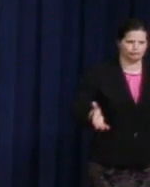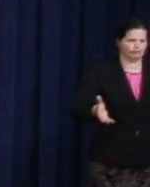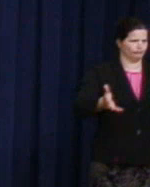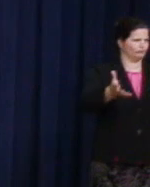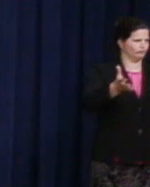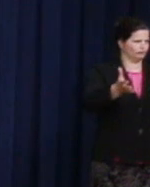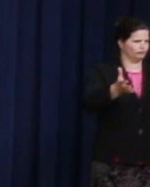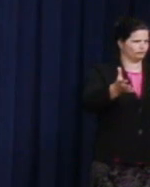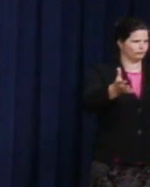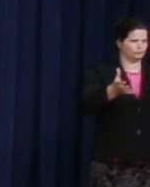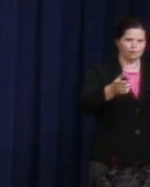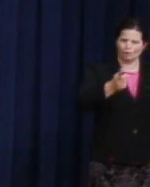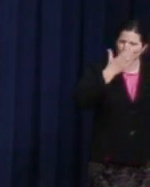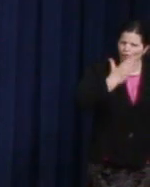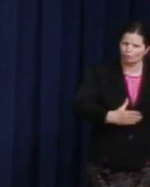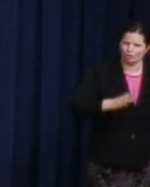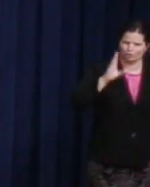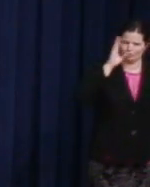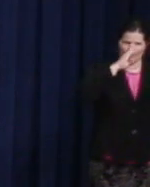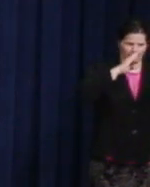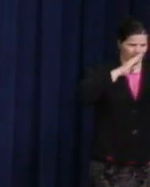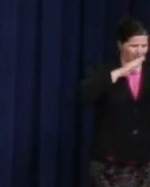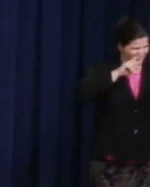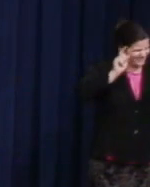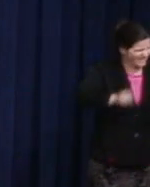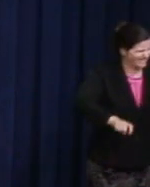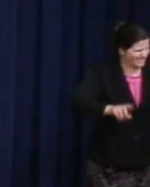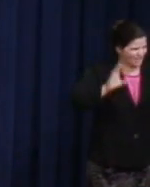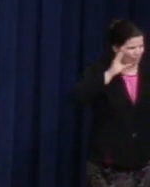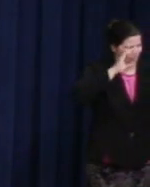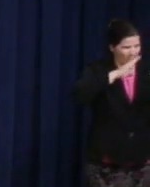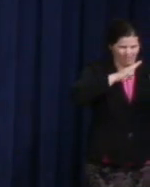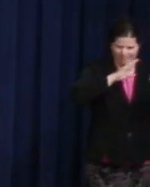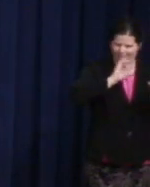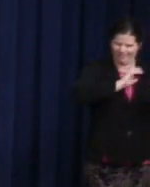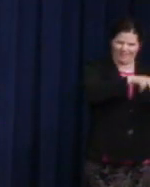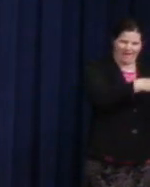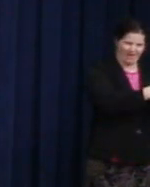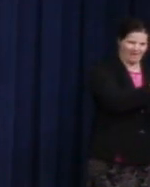Necessary trouble. That's what Harvey Milk got involved in.